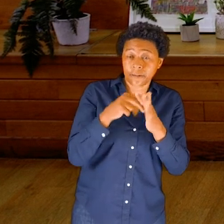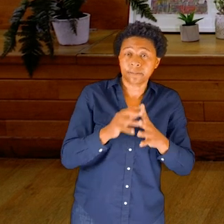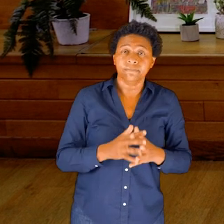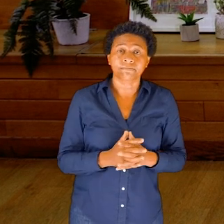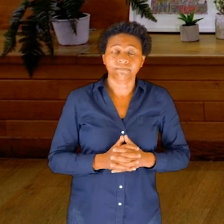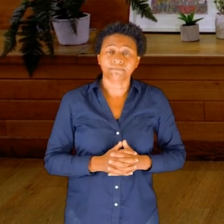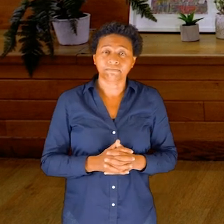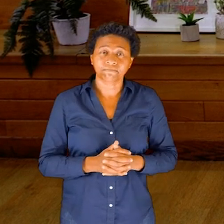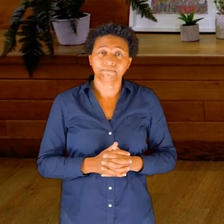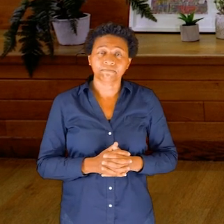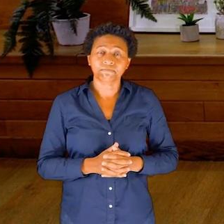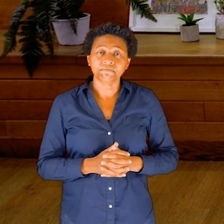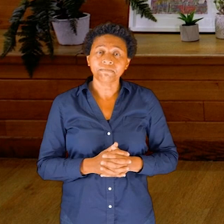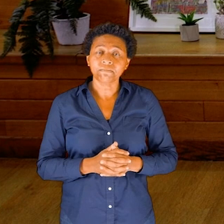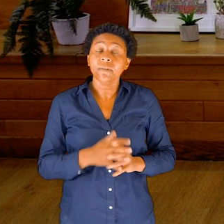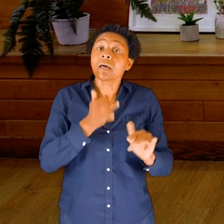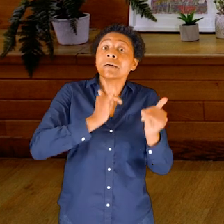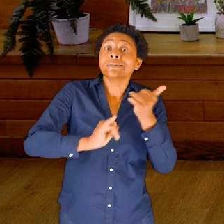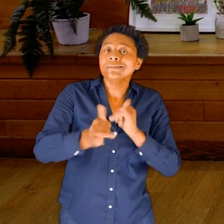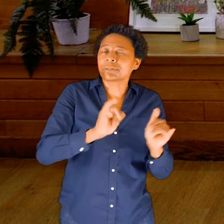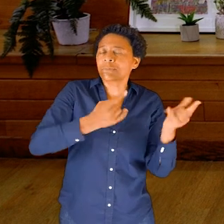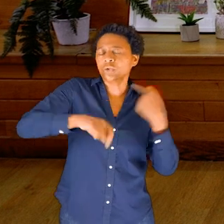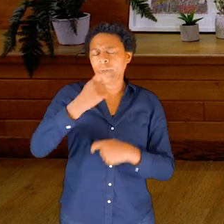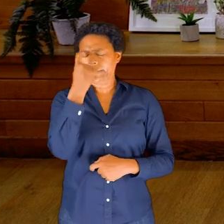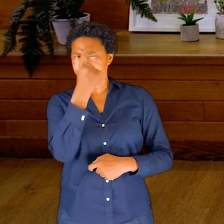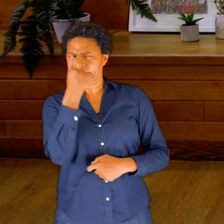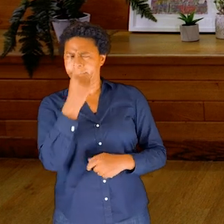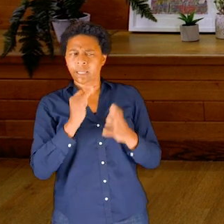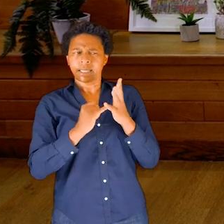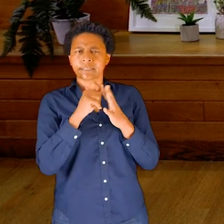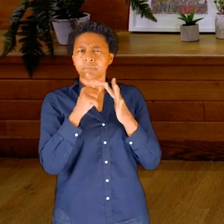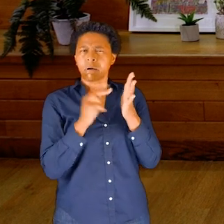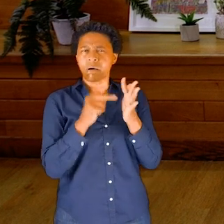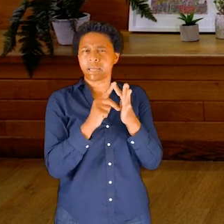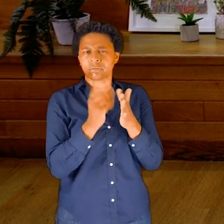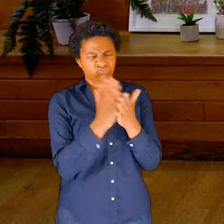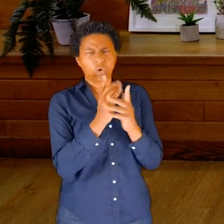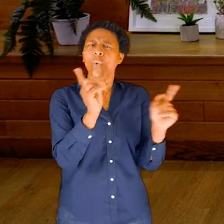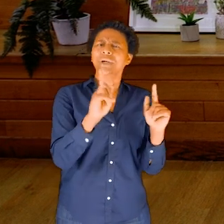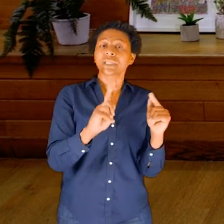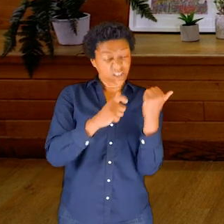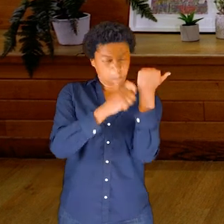And we often think about the spine as bones; you know, bones that one after